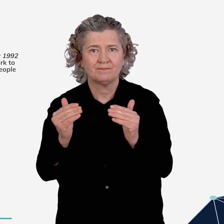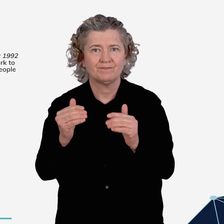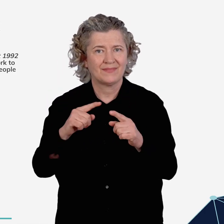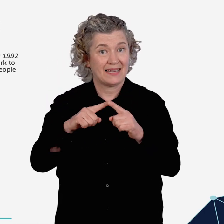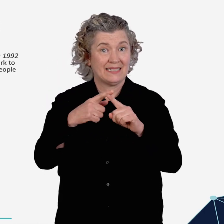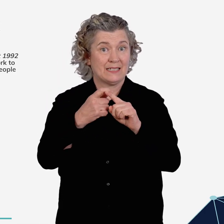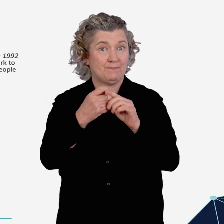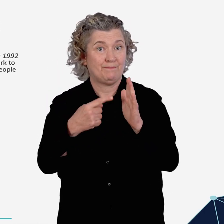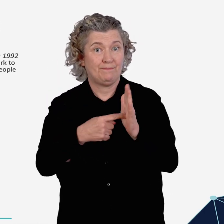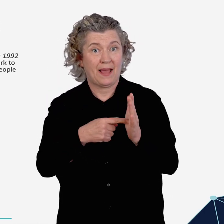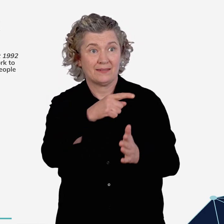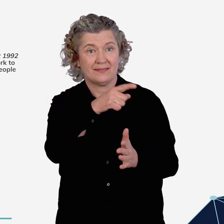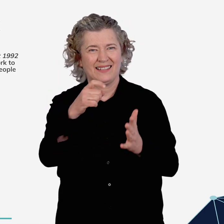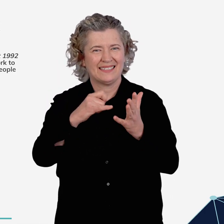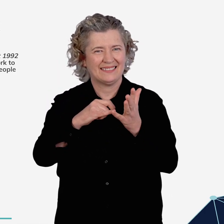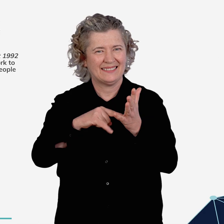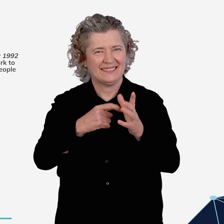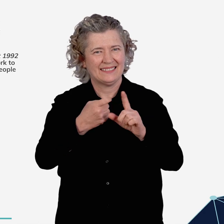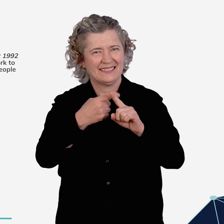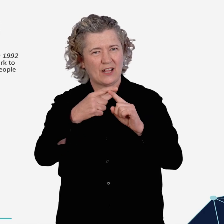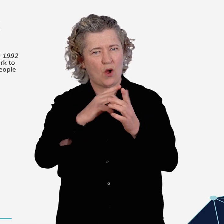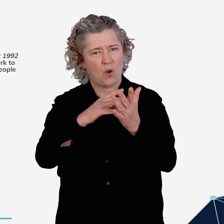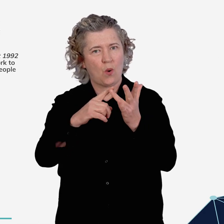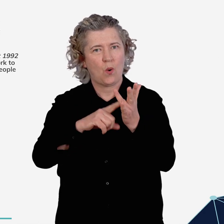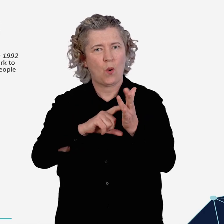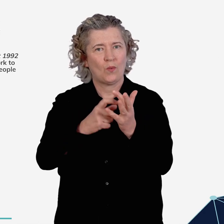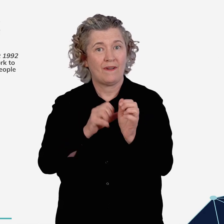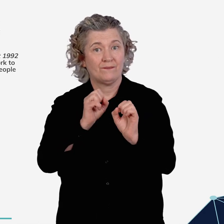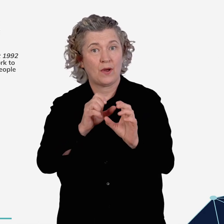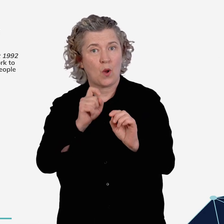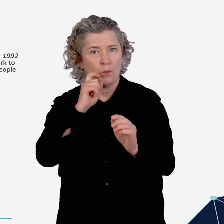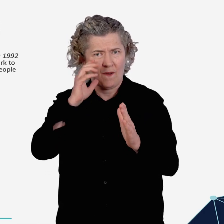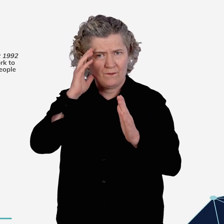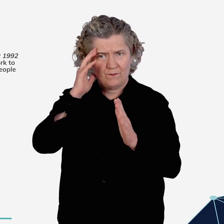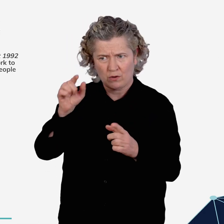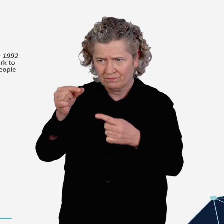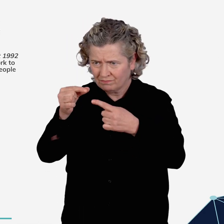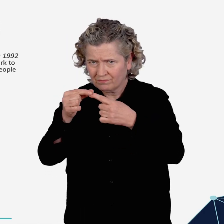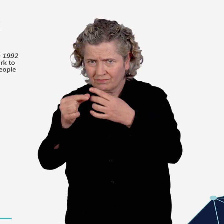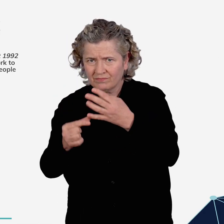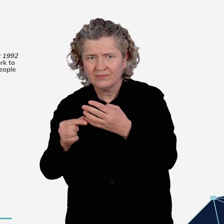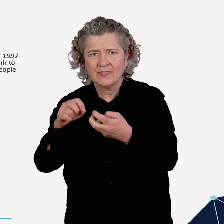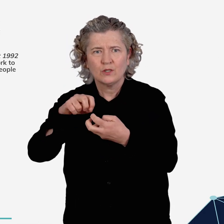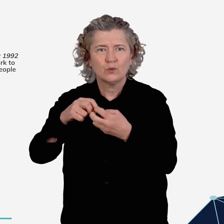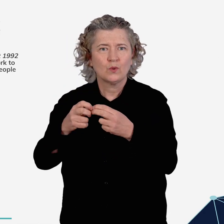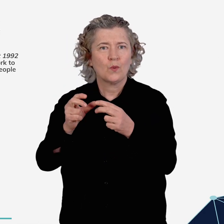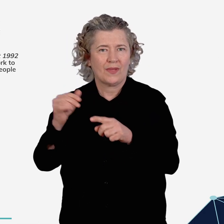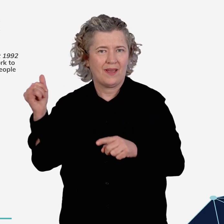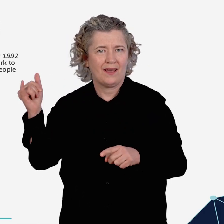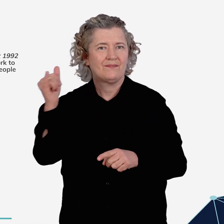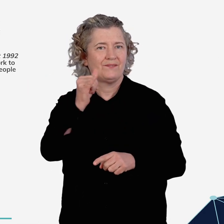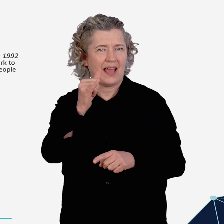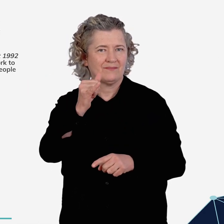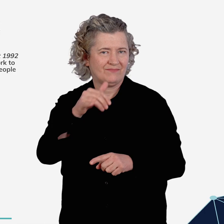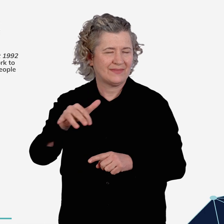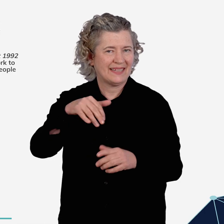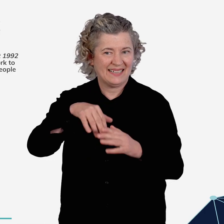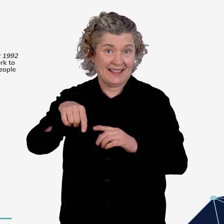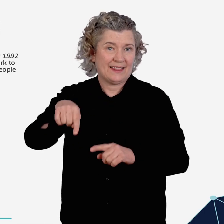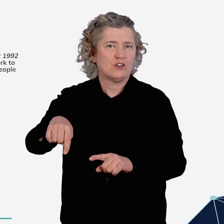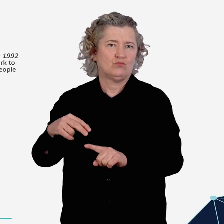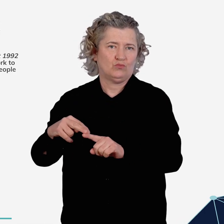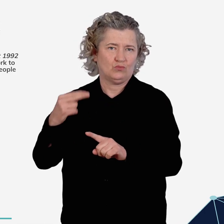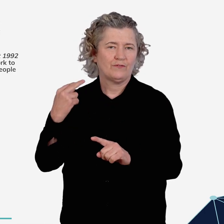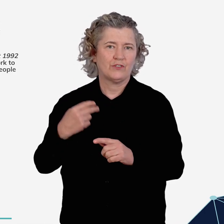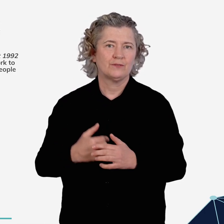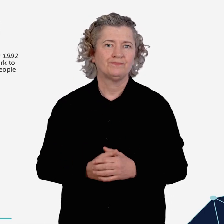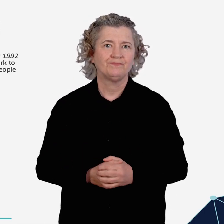It is expected that issues in the aviation sector will be a focus of stakeholder feedback during the review.